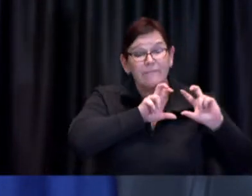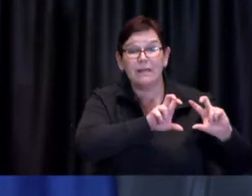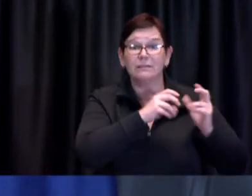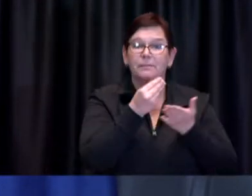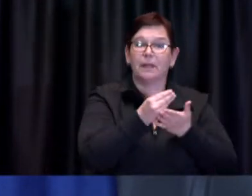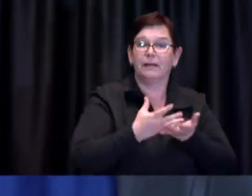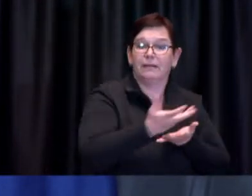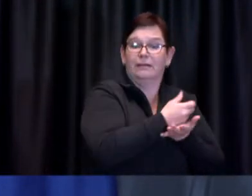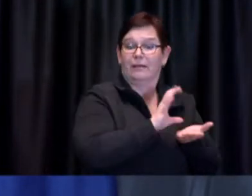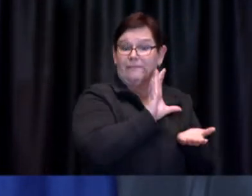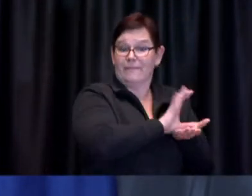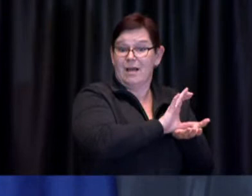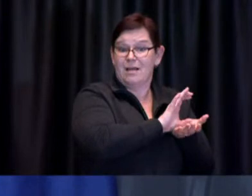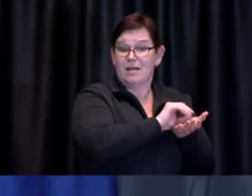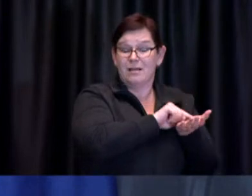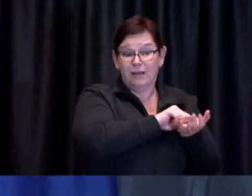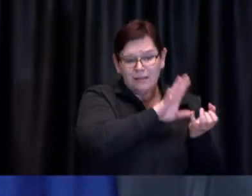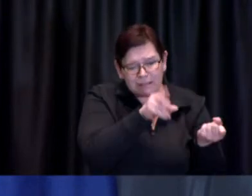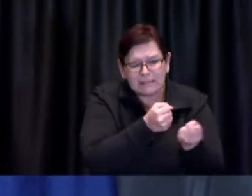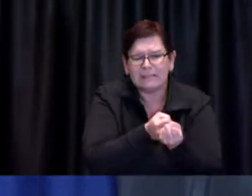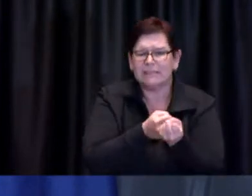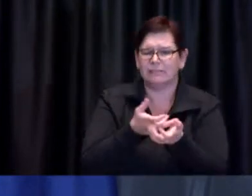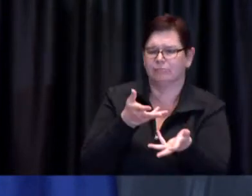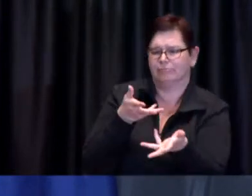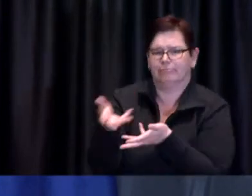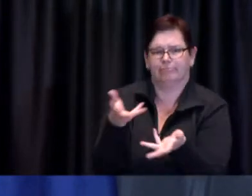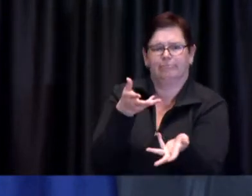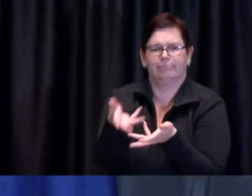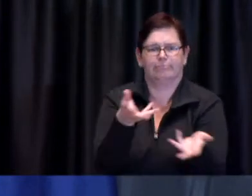I want to thank our social development, finance and administration division